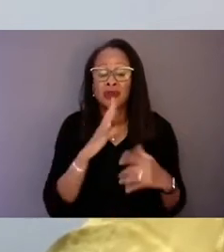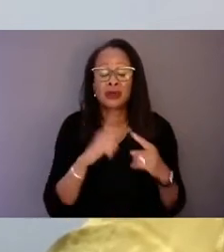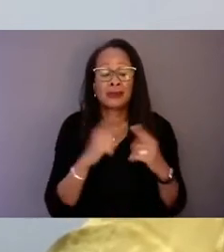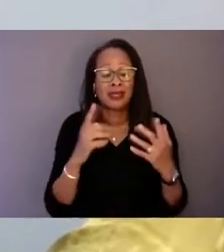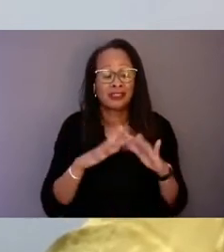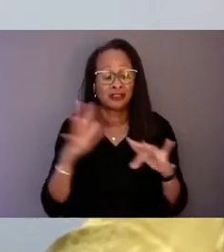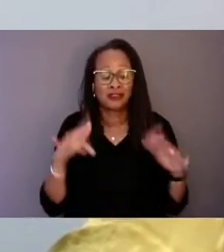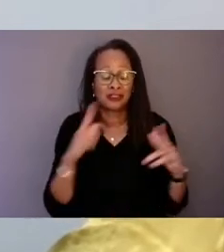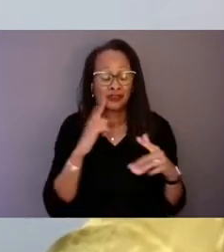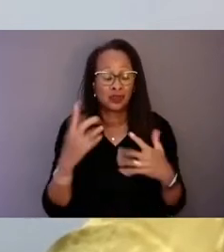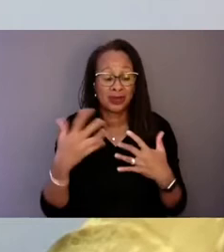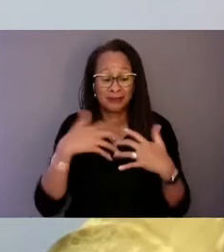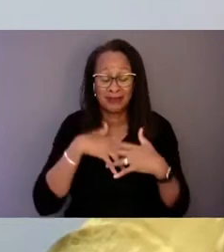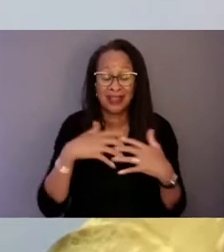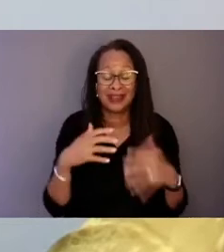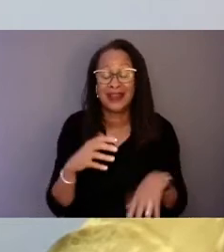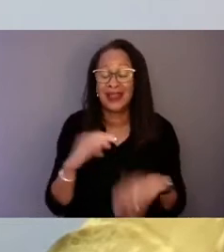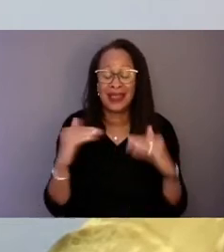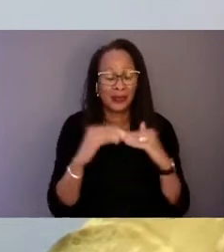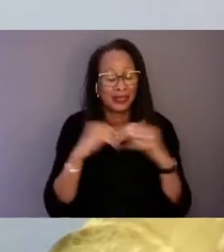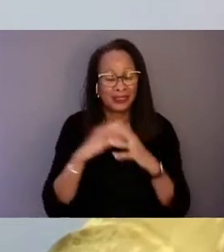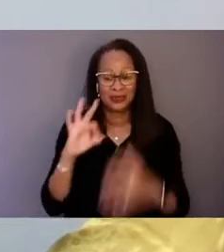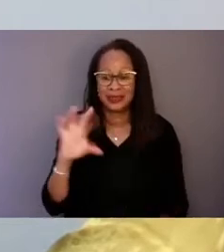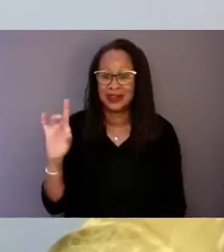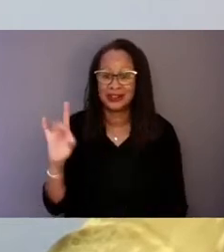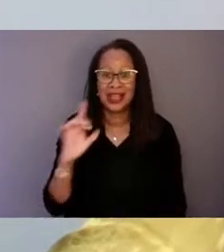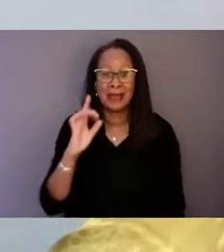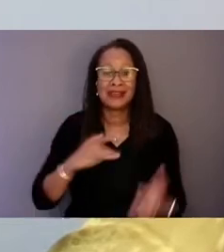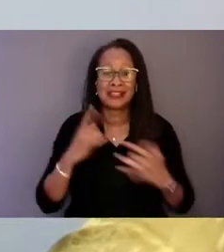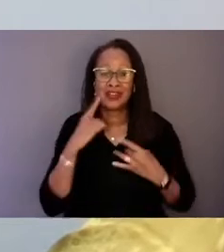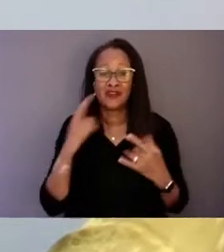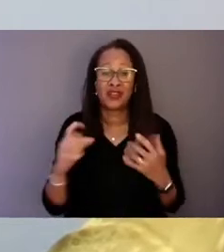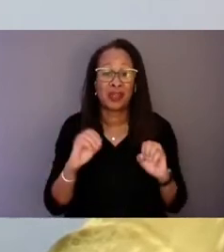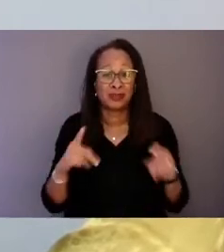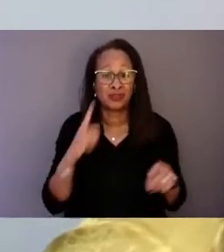I am thrilled at the opportunity for us all to listen to the power of their influence.